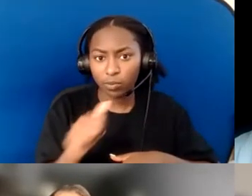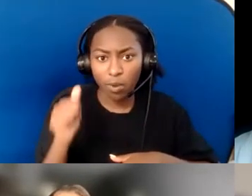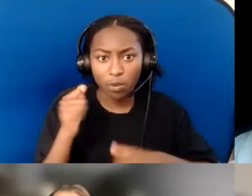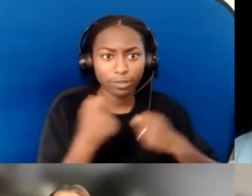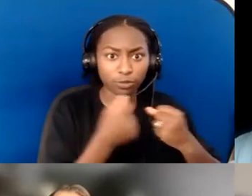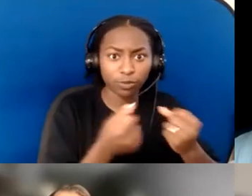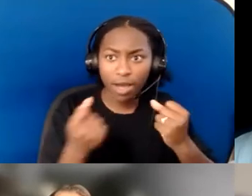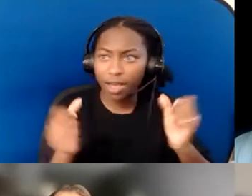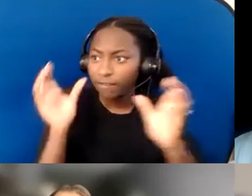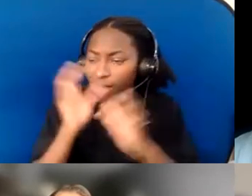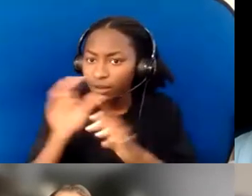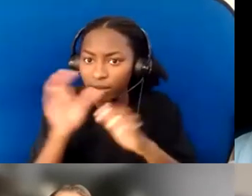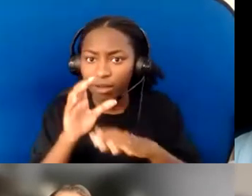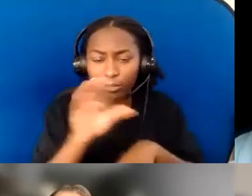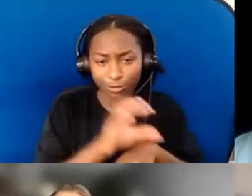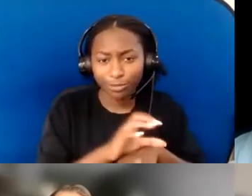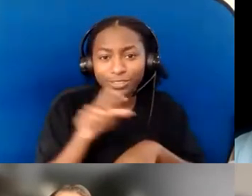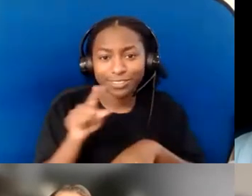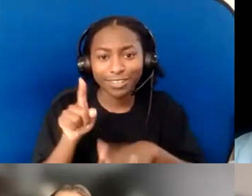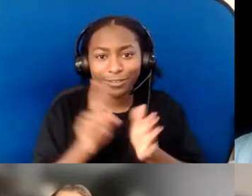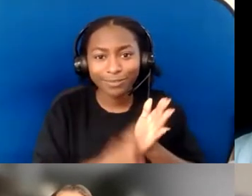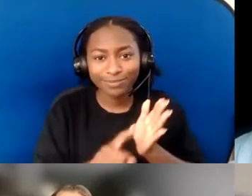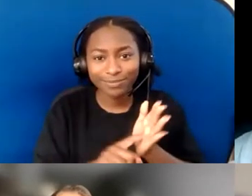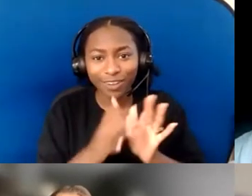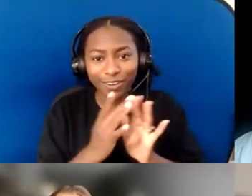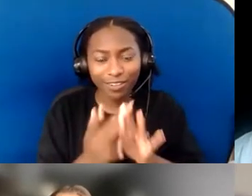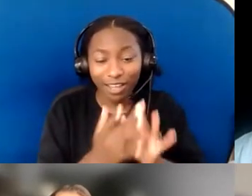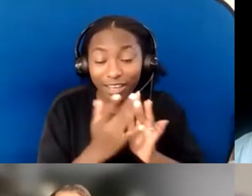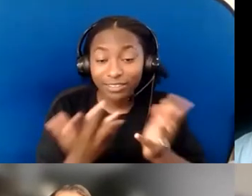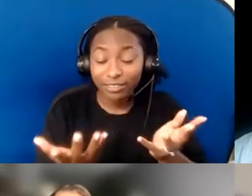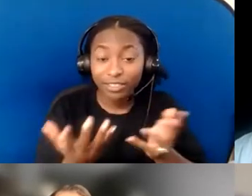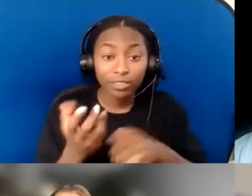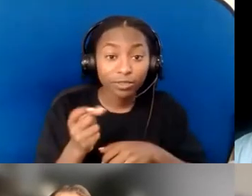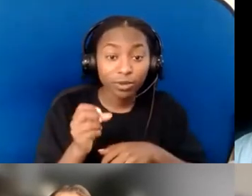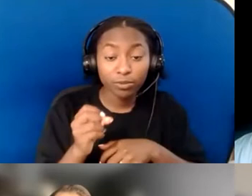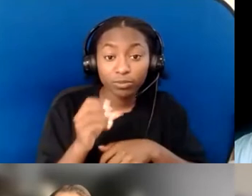You've got all kinds of interesting things, maybe in a booklet somewhere, but I don't know how many churches…